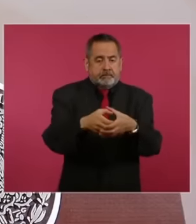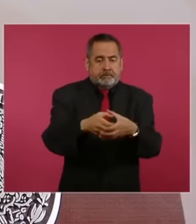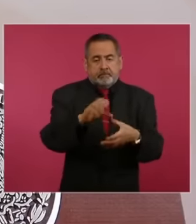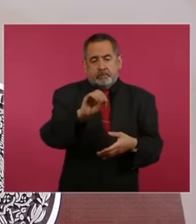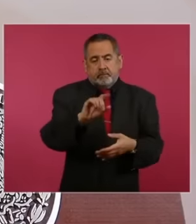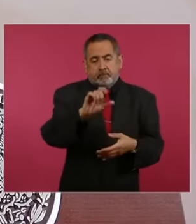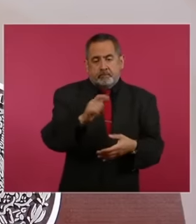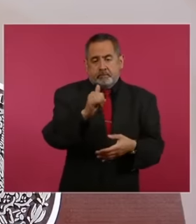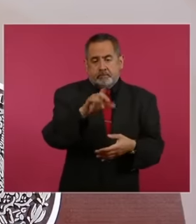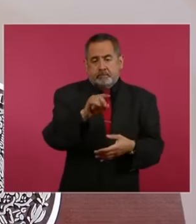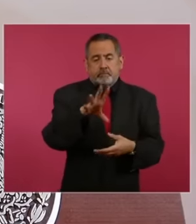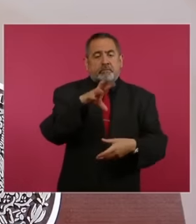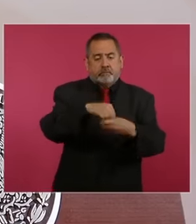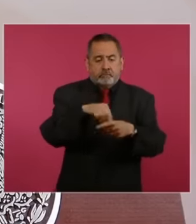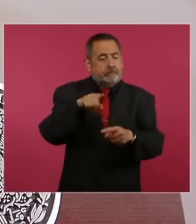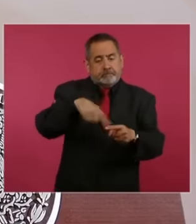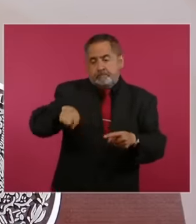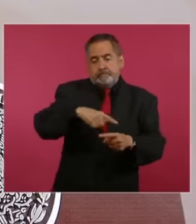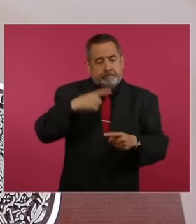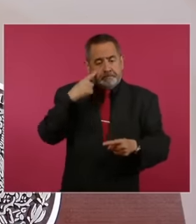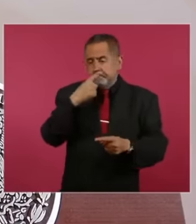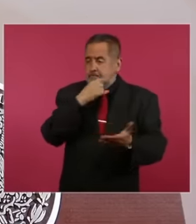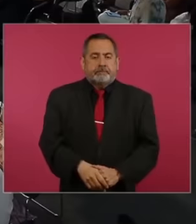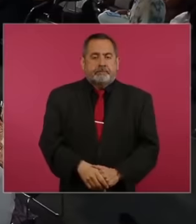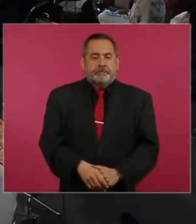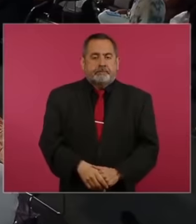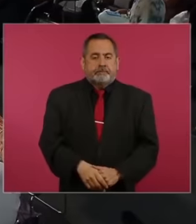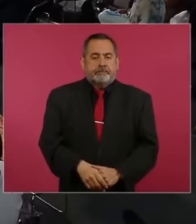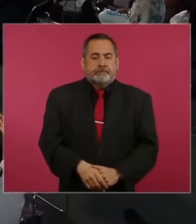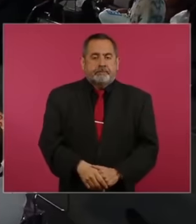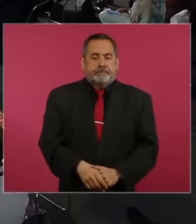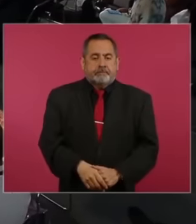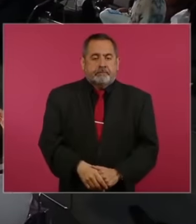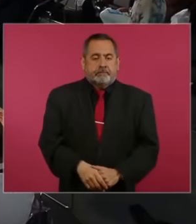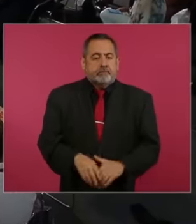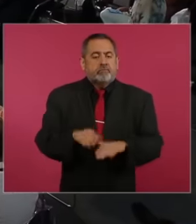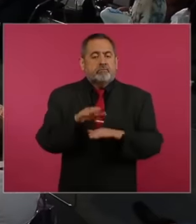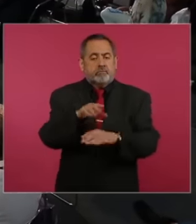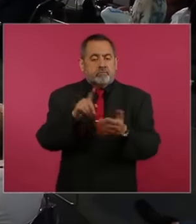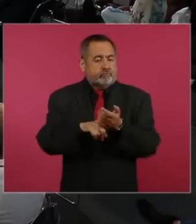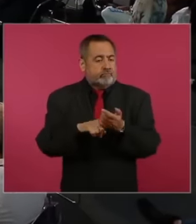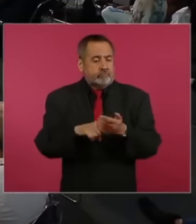to be able to ultimately resolve these matters regarding the Award measures could not yet